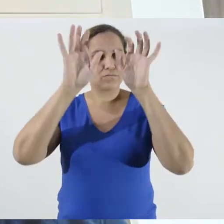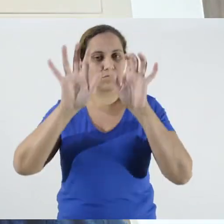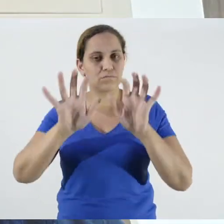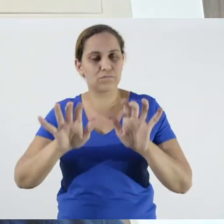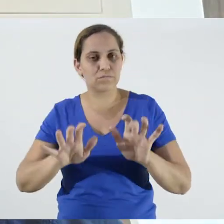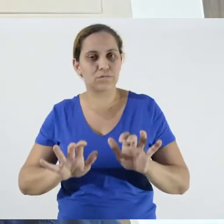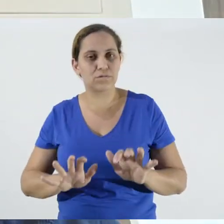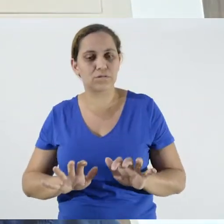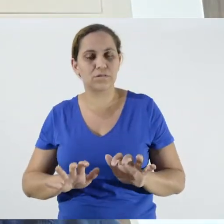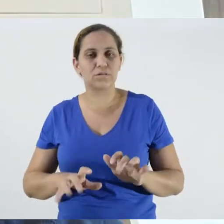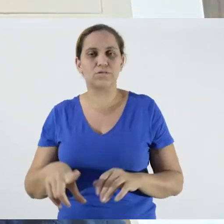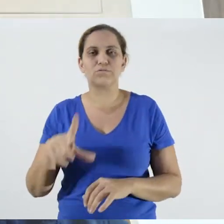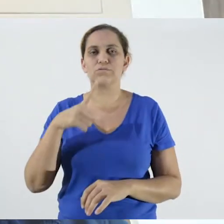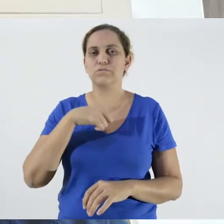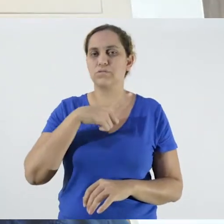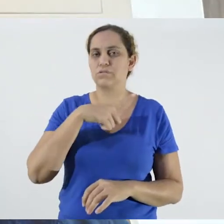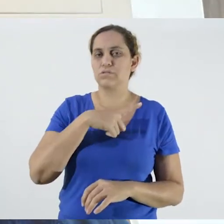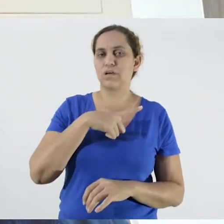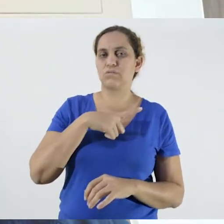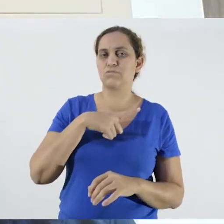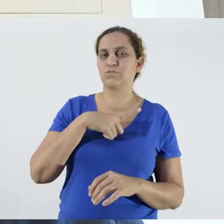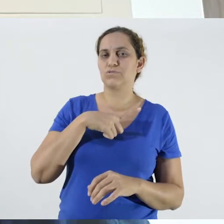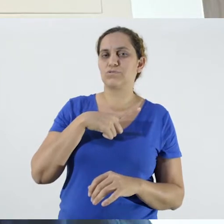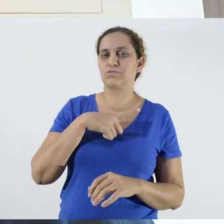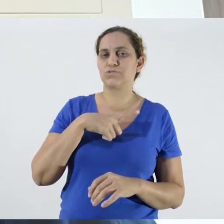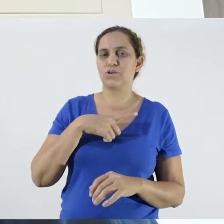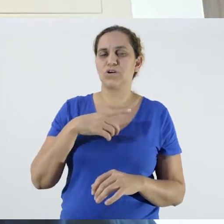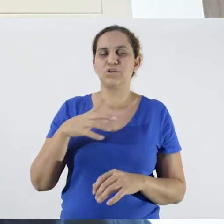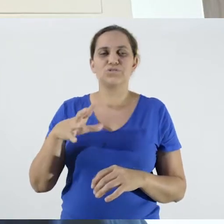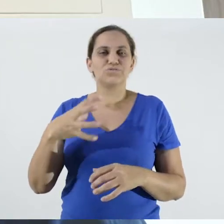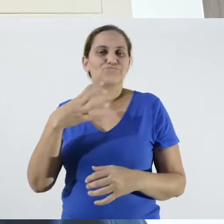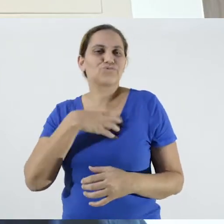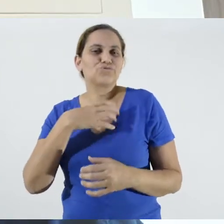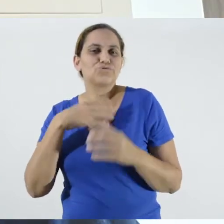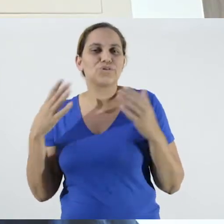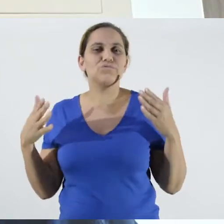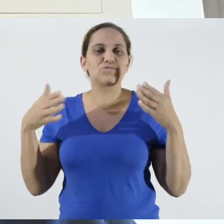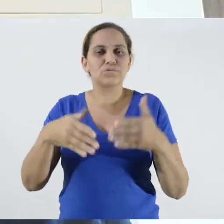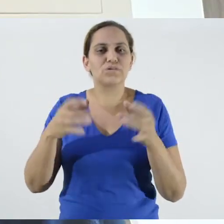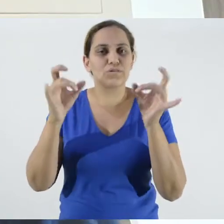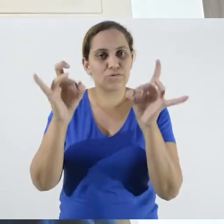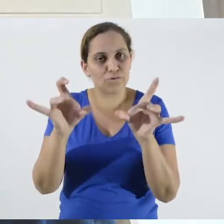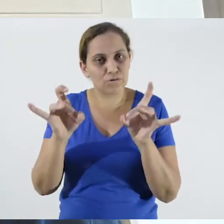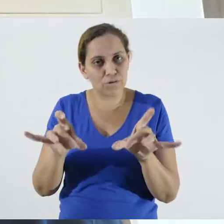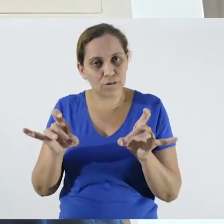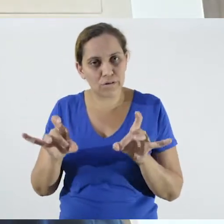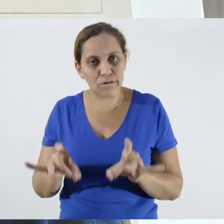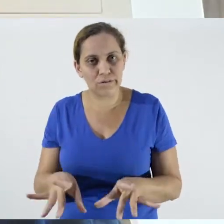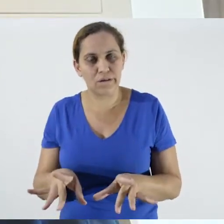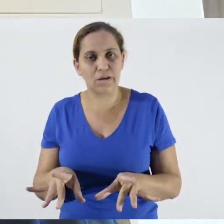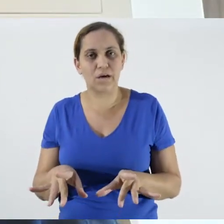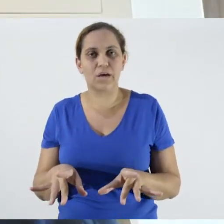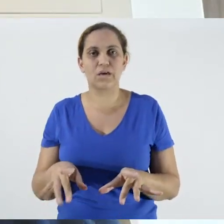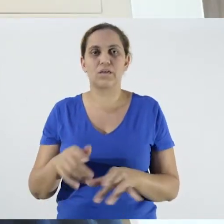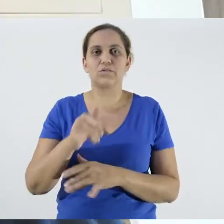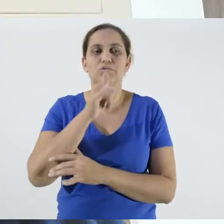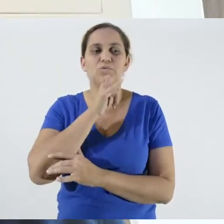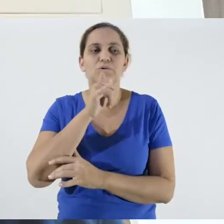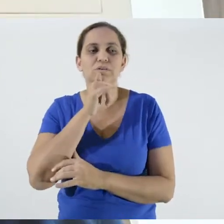focused on the technician and the rural extension worker, the manager, for example, of a farm,